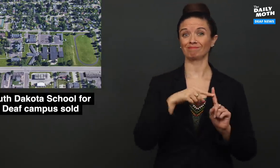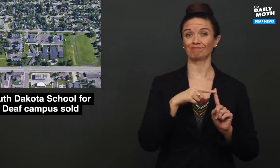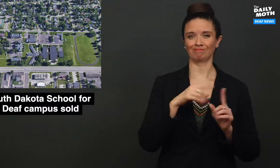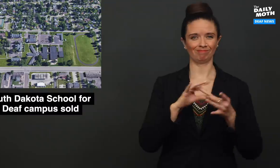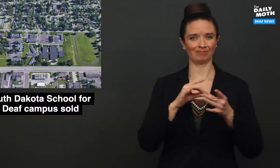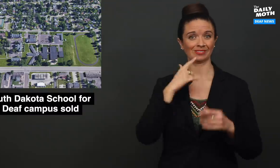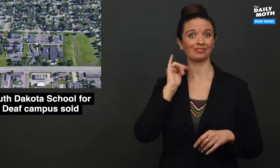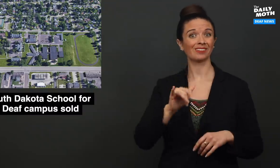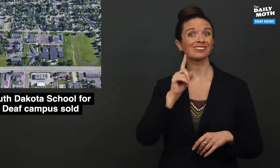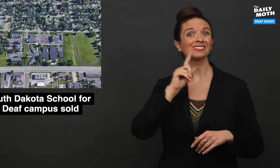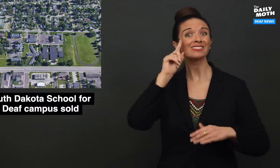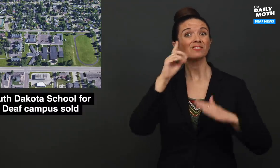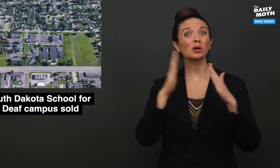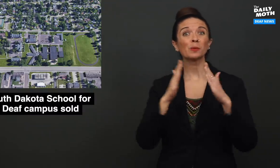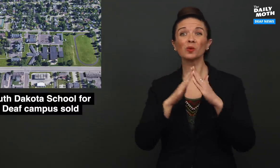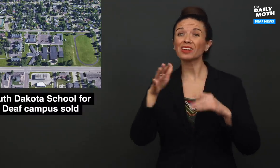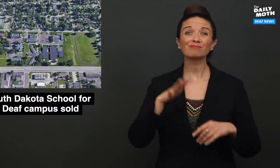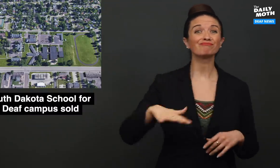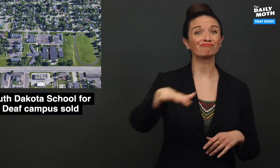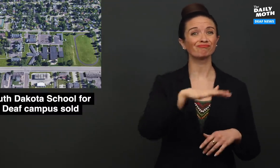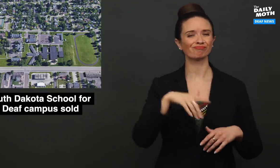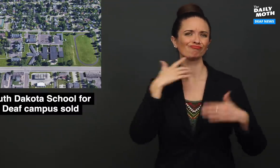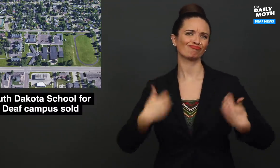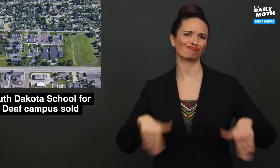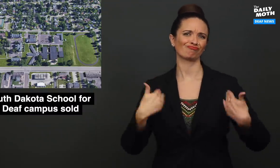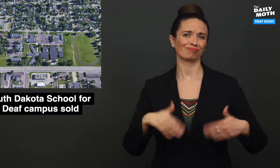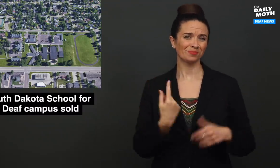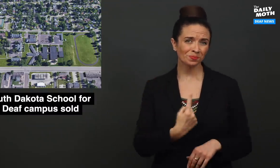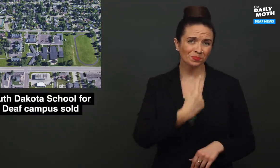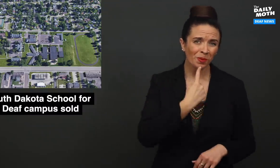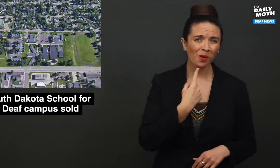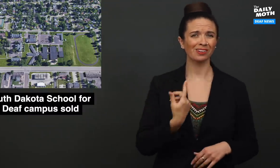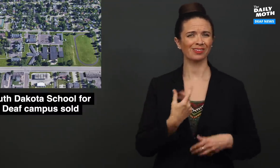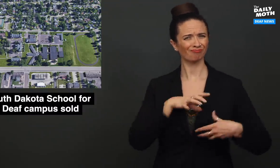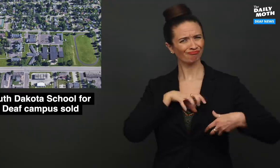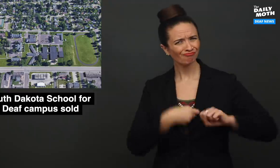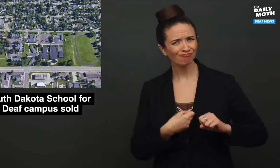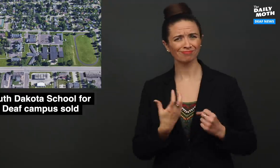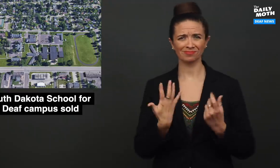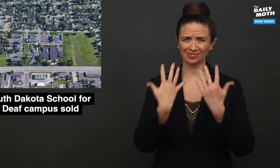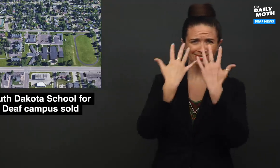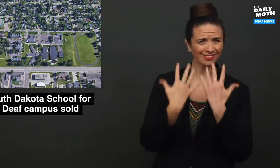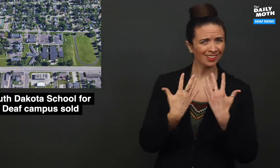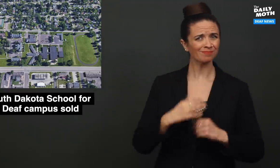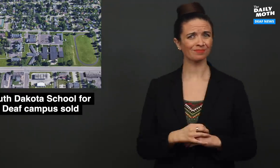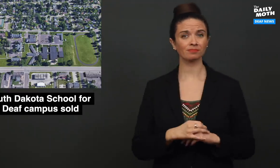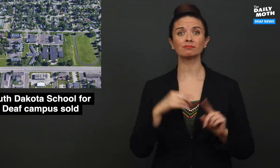He said that the Deaf community is very disappointed and sad.